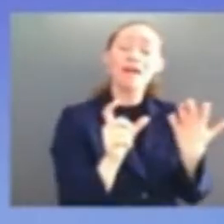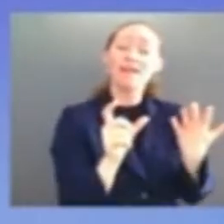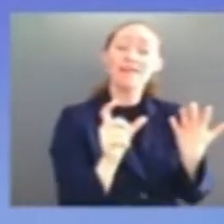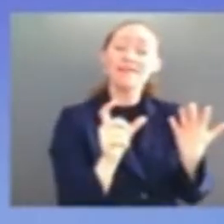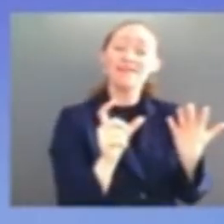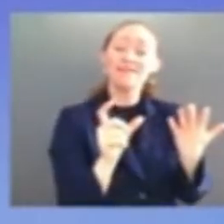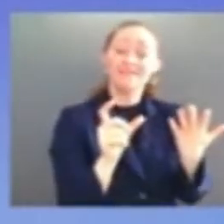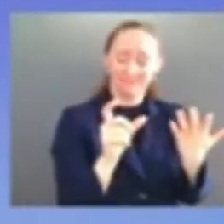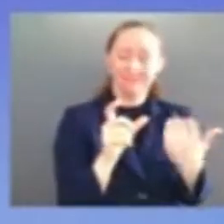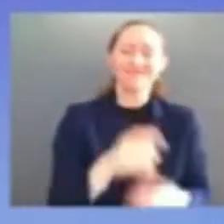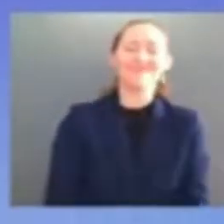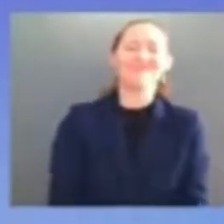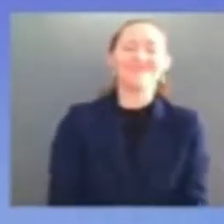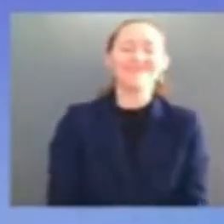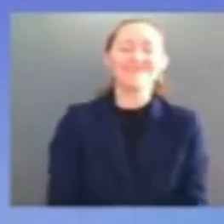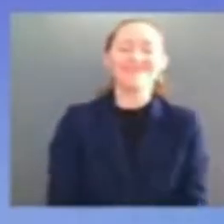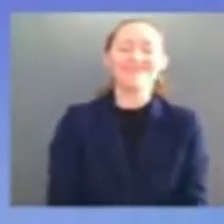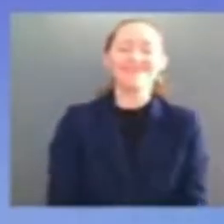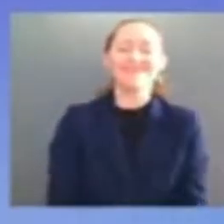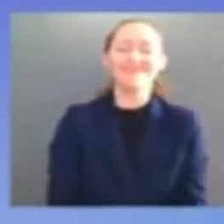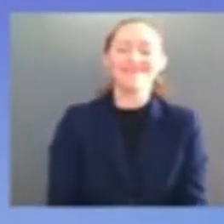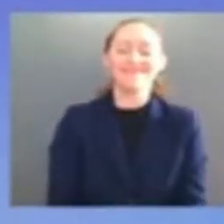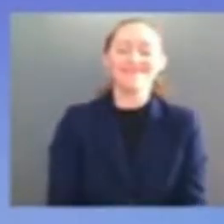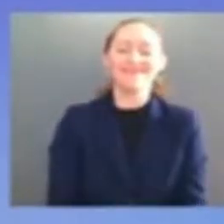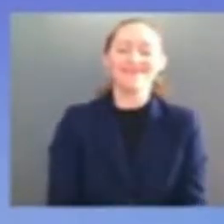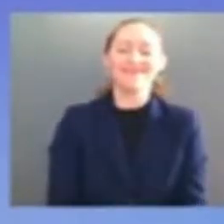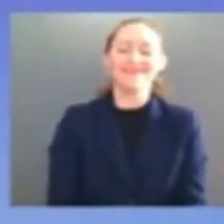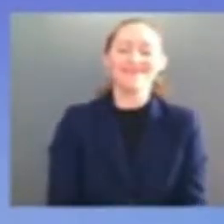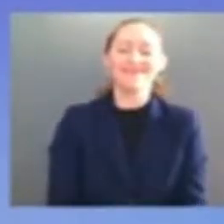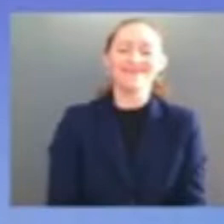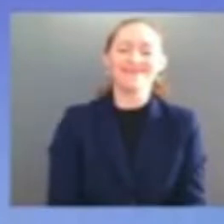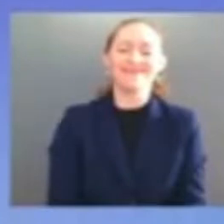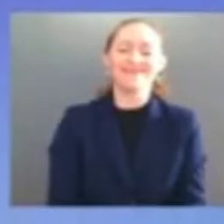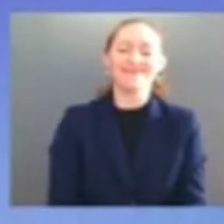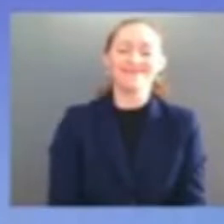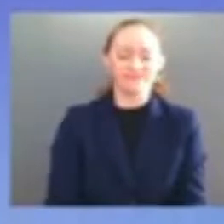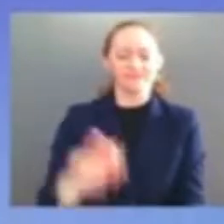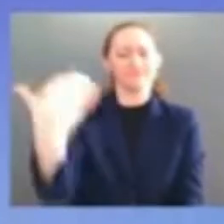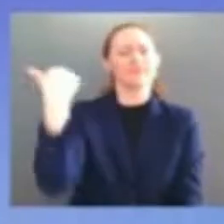him i guess we've traveled 17 000 miles when i was vice president i don't know that for a fact